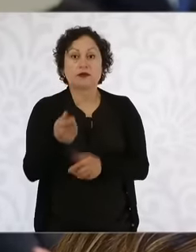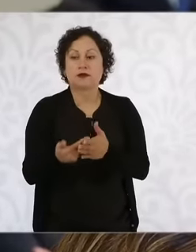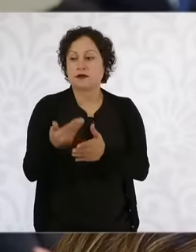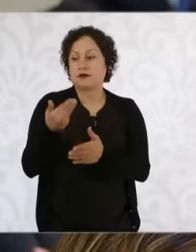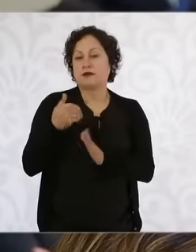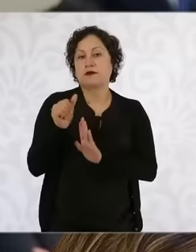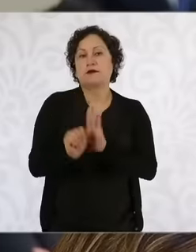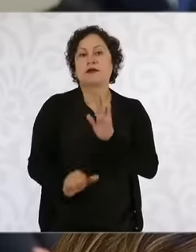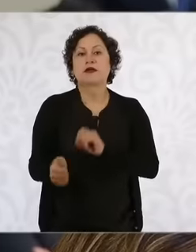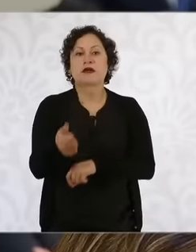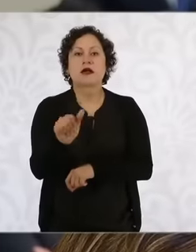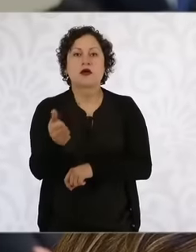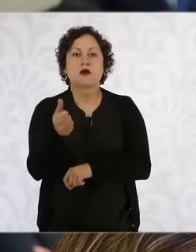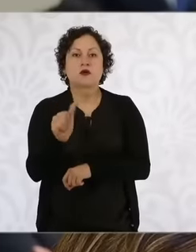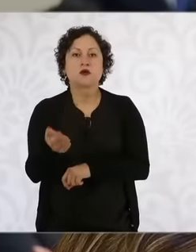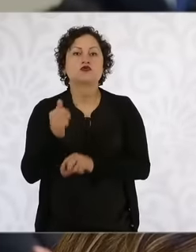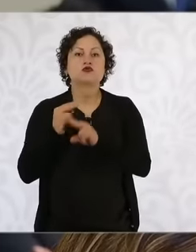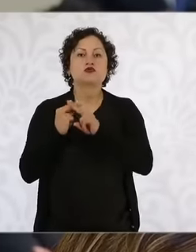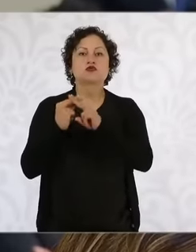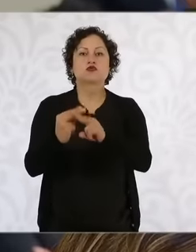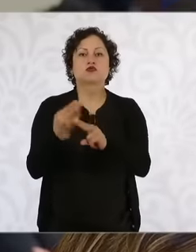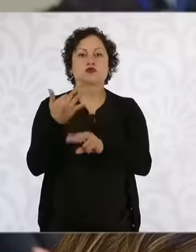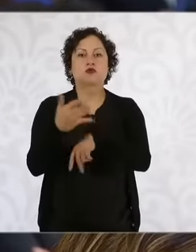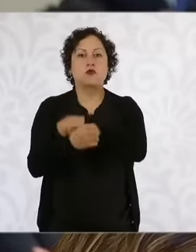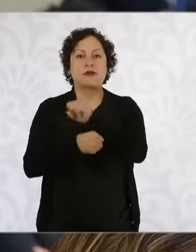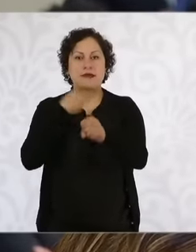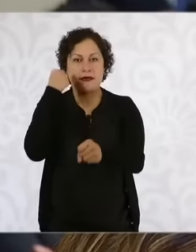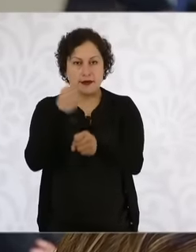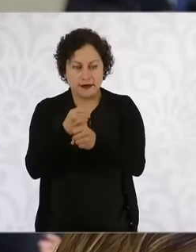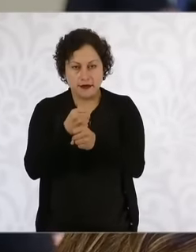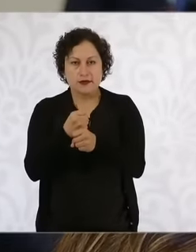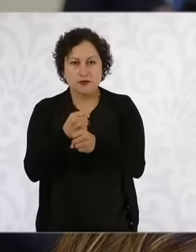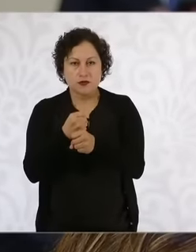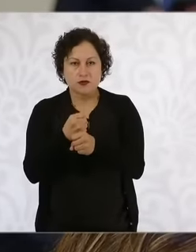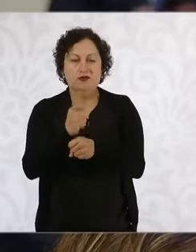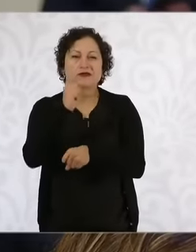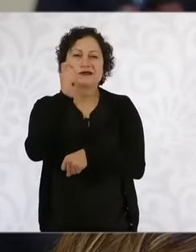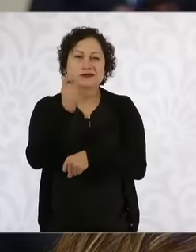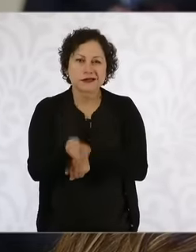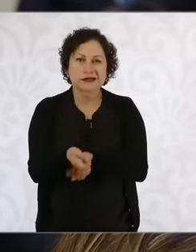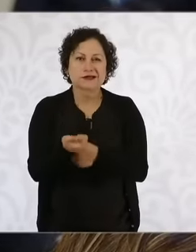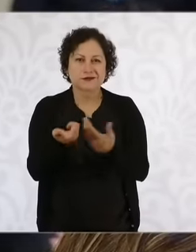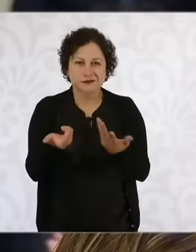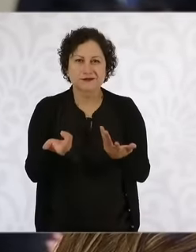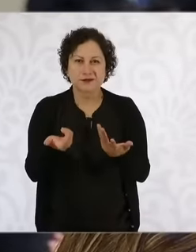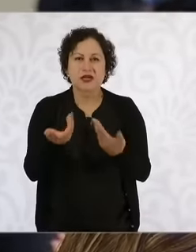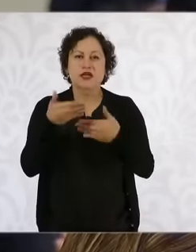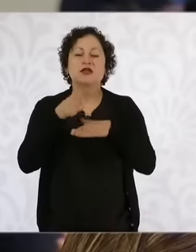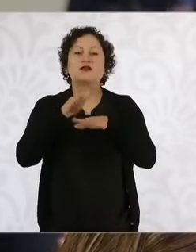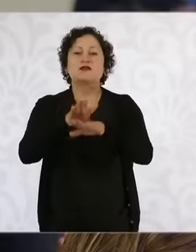it was 50 years since what was Buccarelli's treaty has been a bit discreet, I don't know